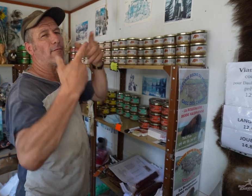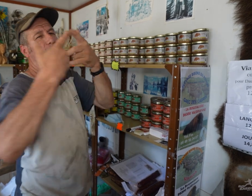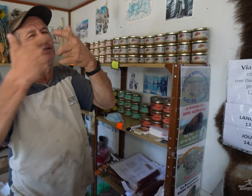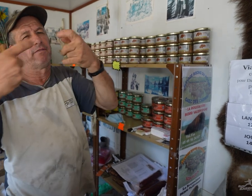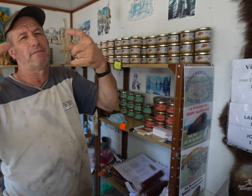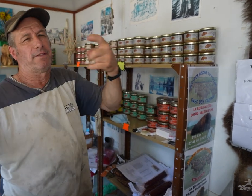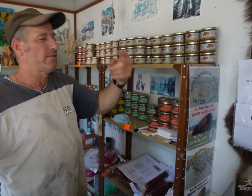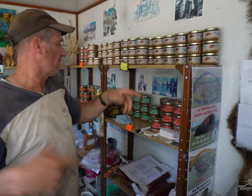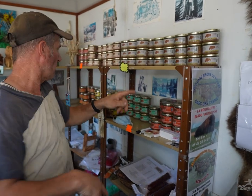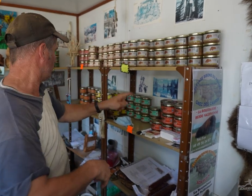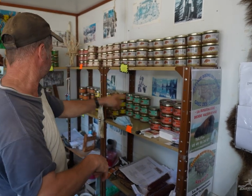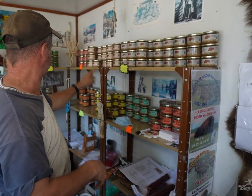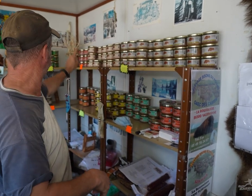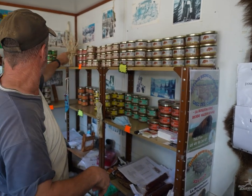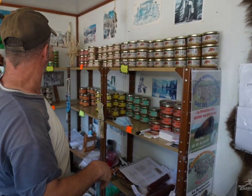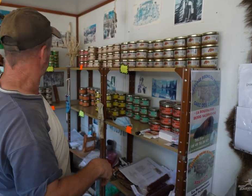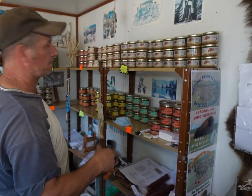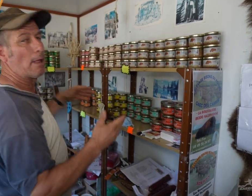There are a variety of flavors here.